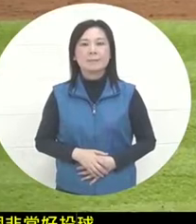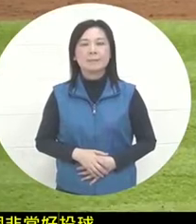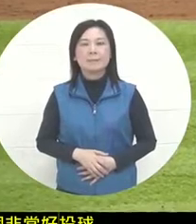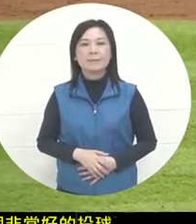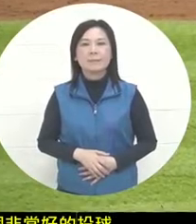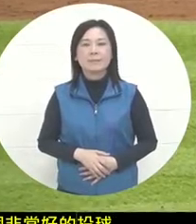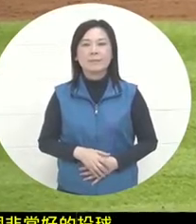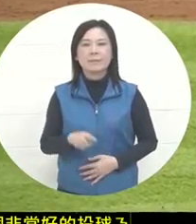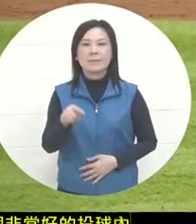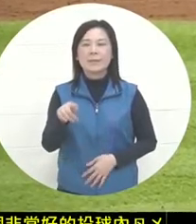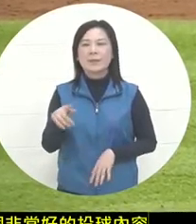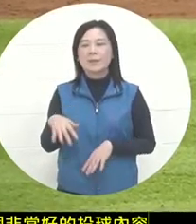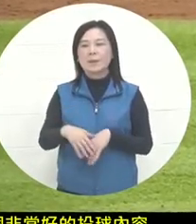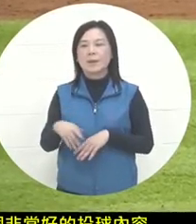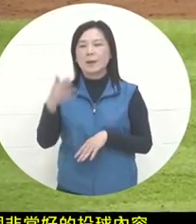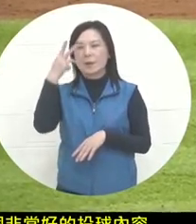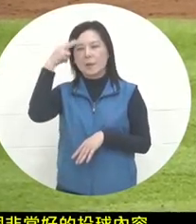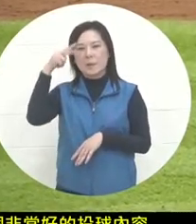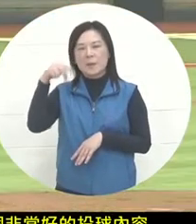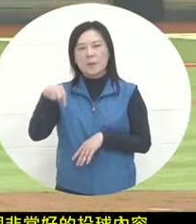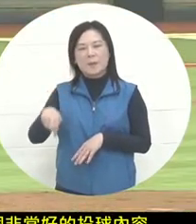they were suppressed, they lost at the beginning